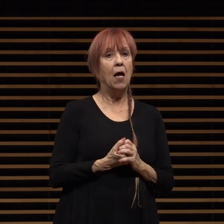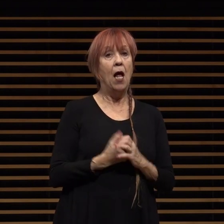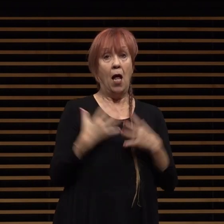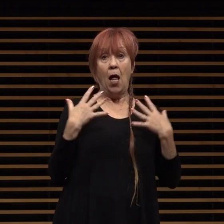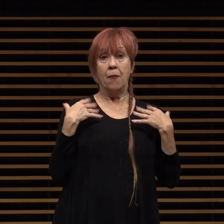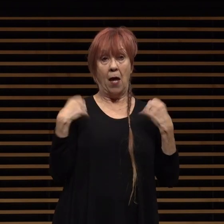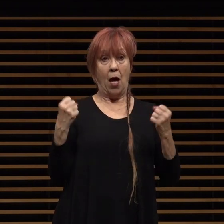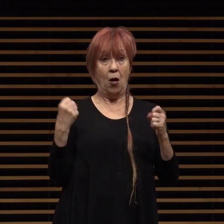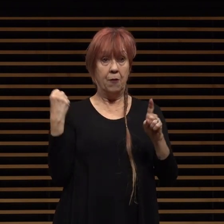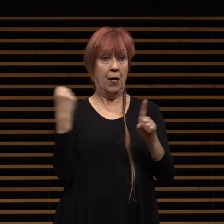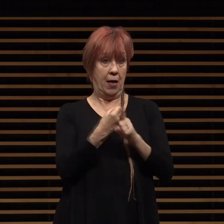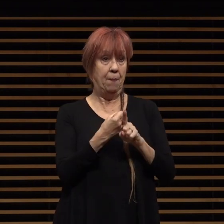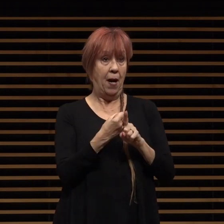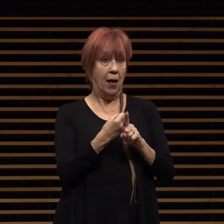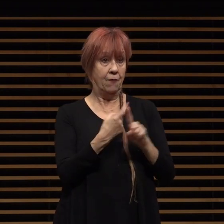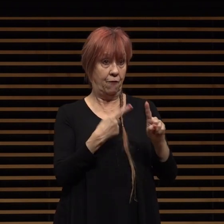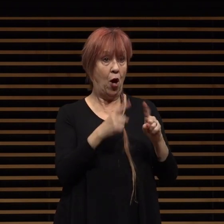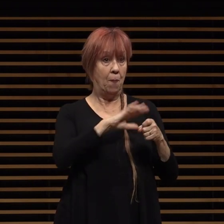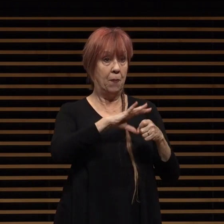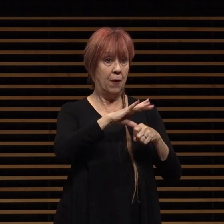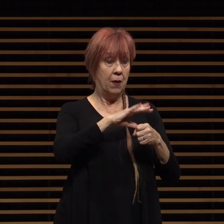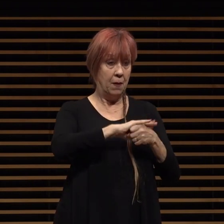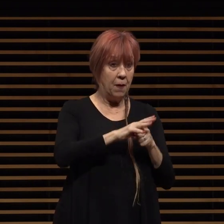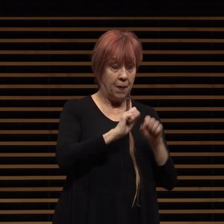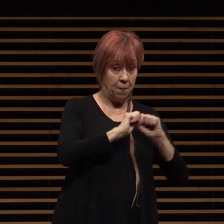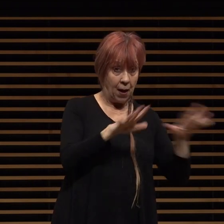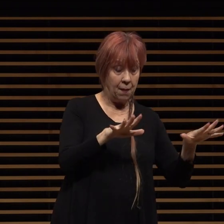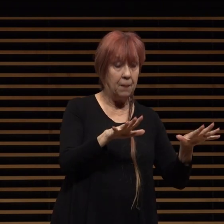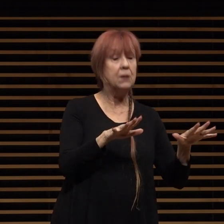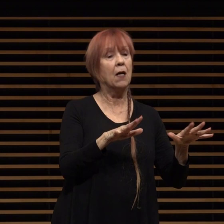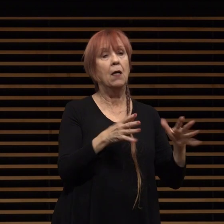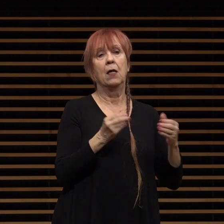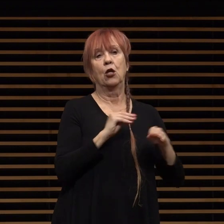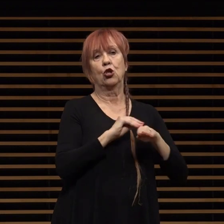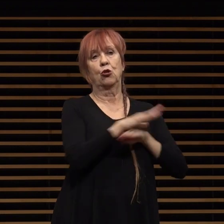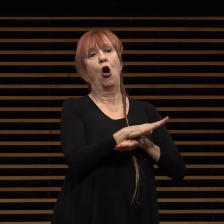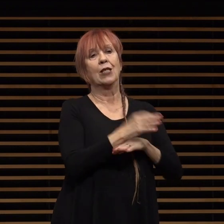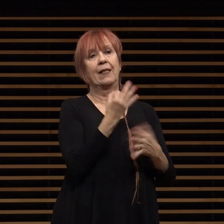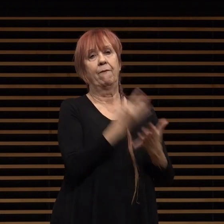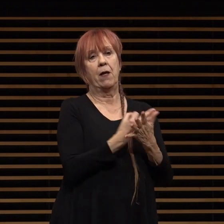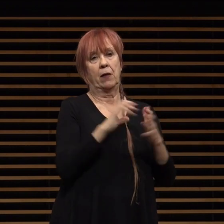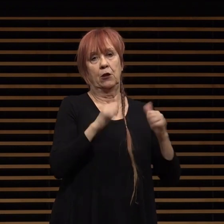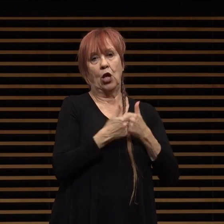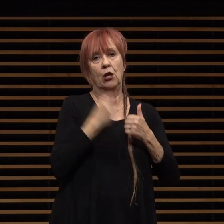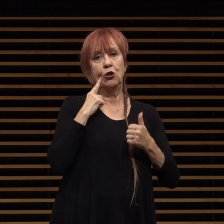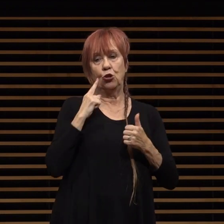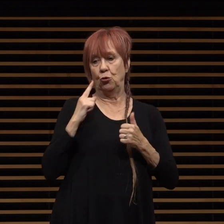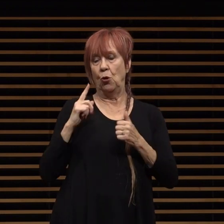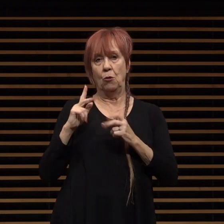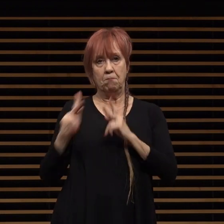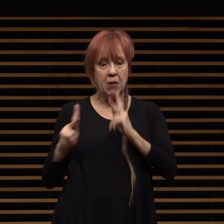the pandemic as we all know brought financial challenges not only to